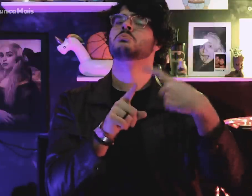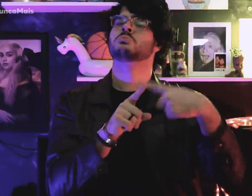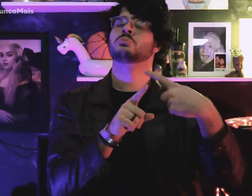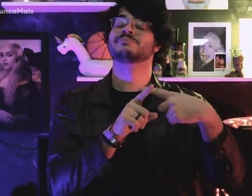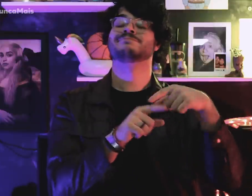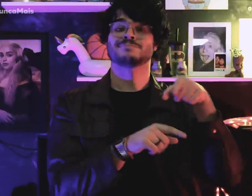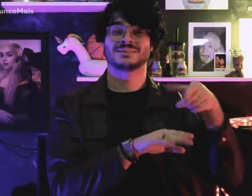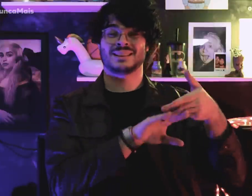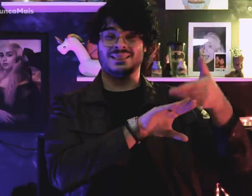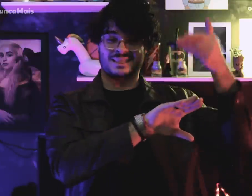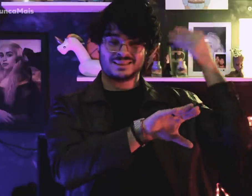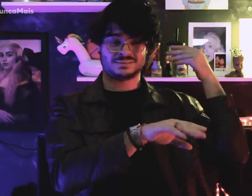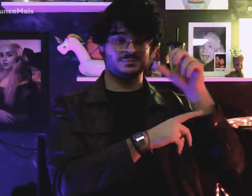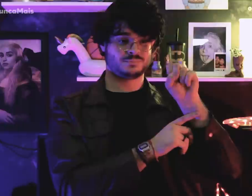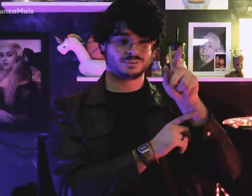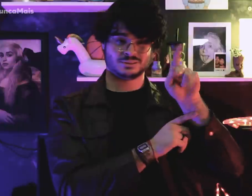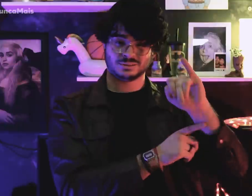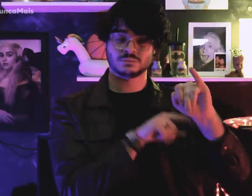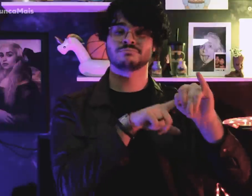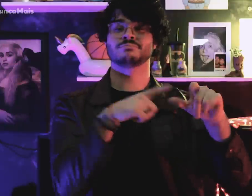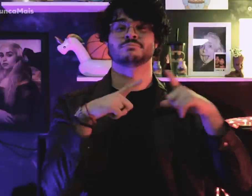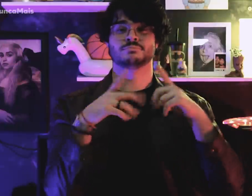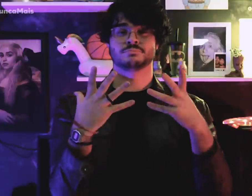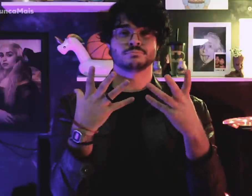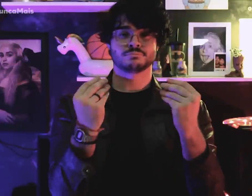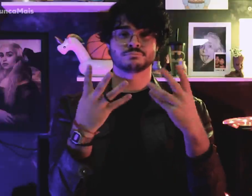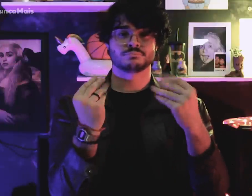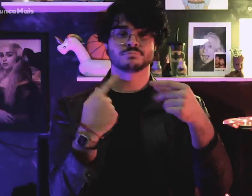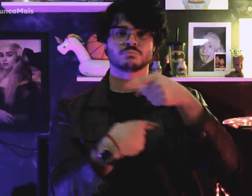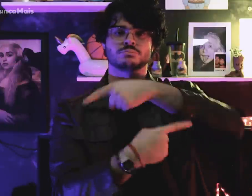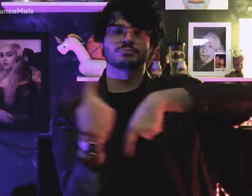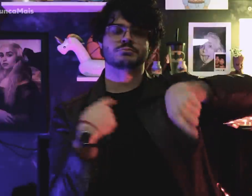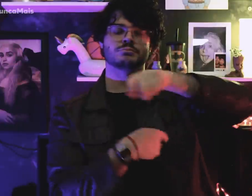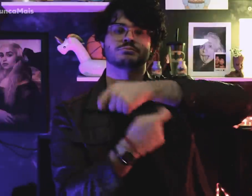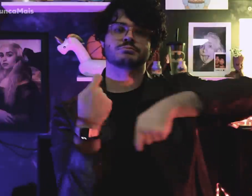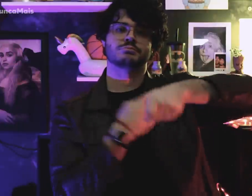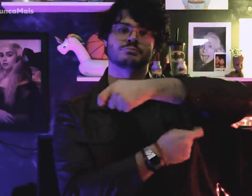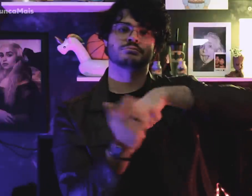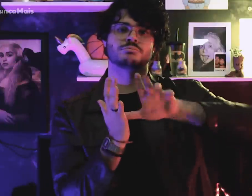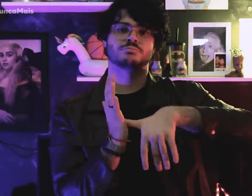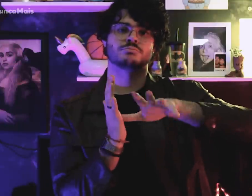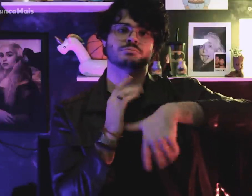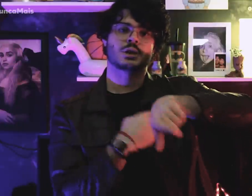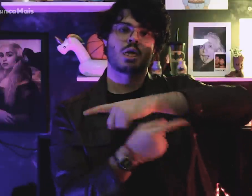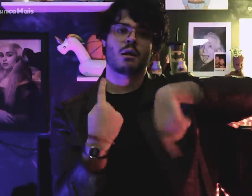However, by getting involved in several controversies